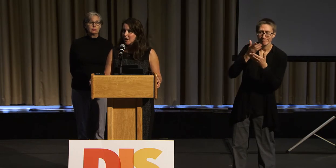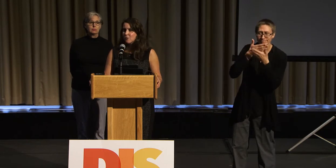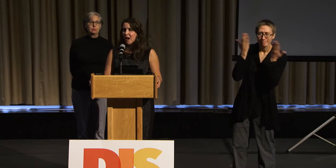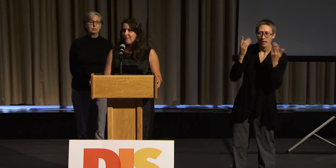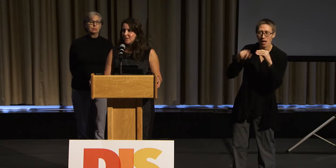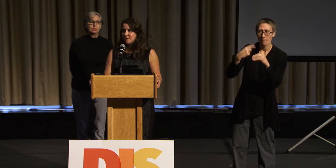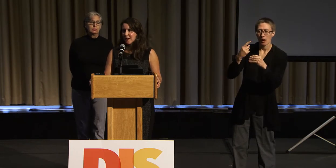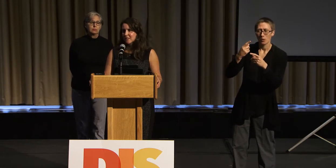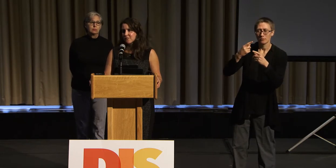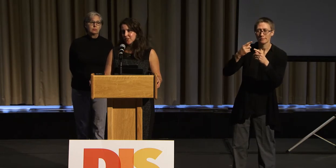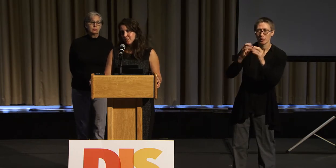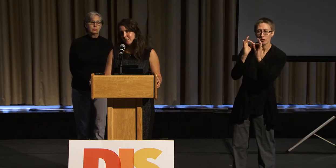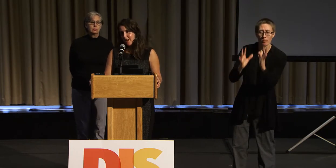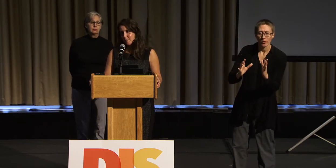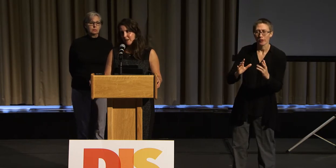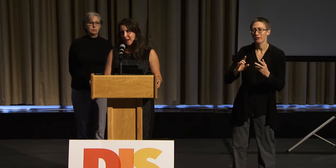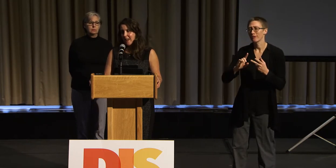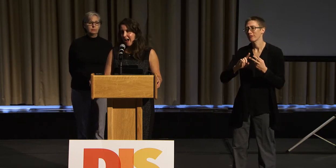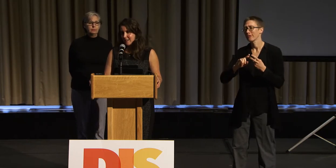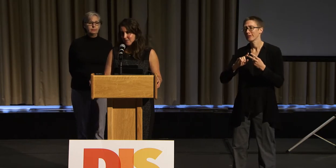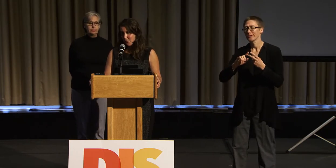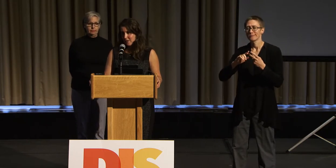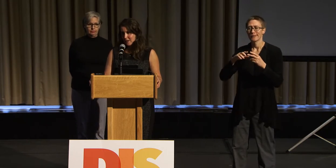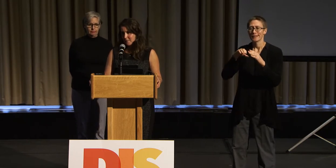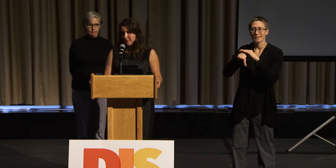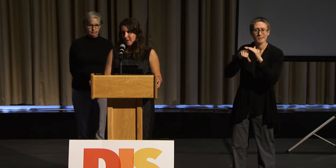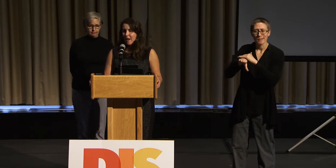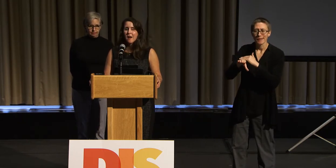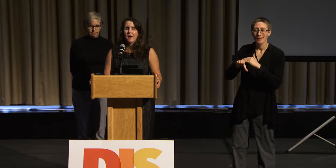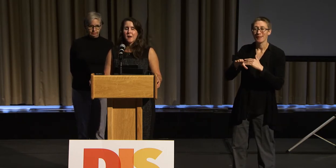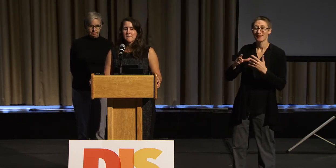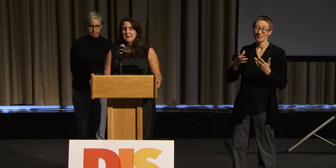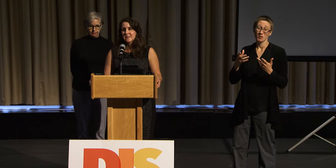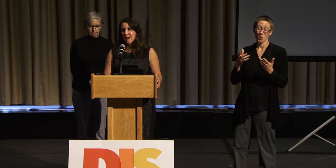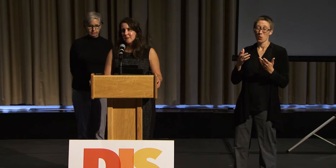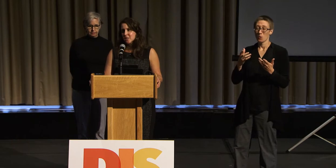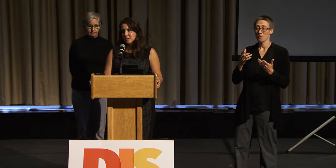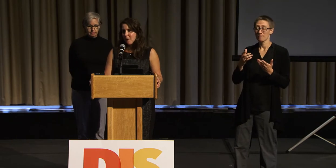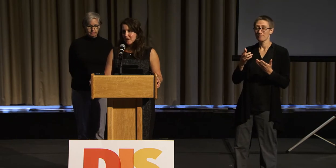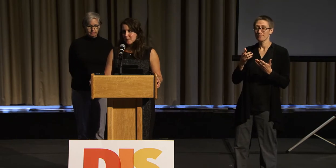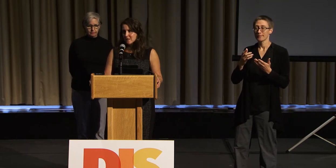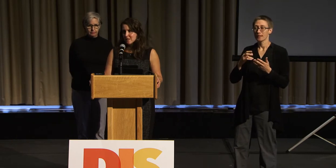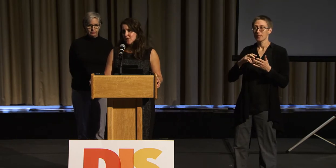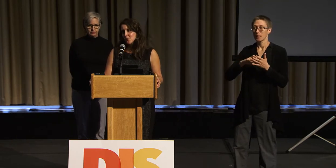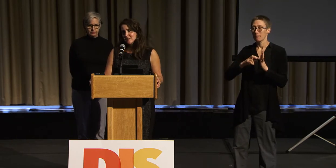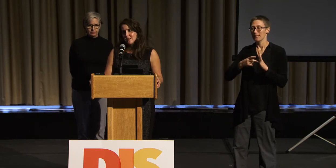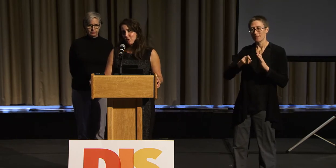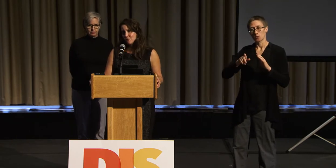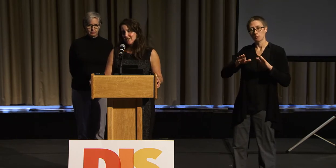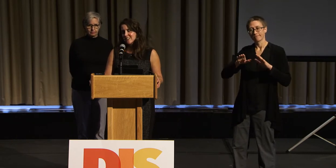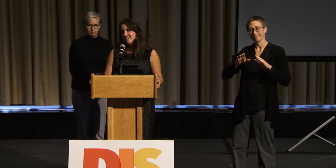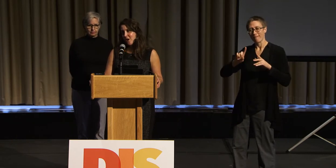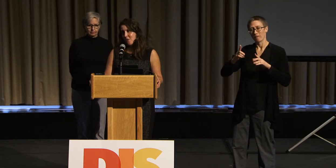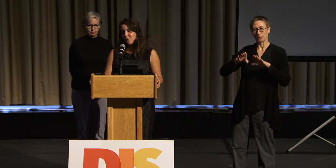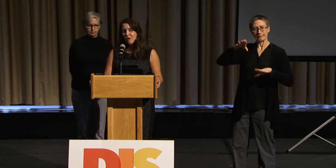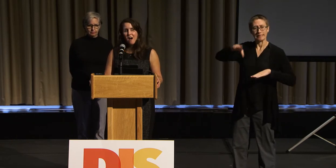You have to make the first step and ask for it. But does that mean the responsibility is yours only? No.